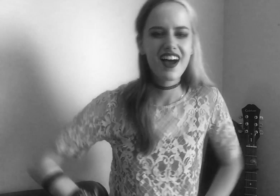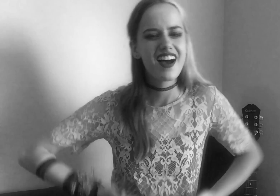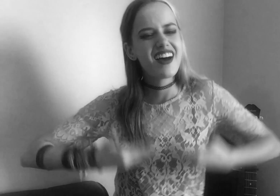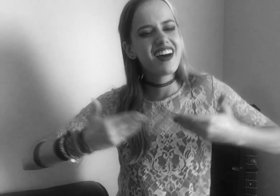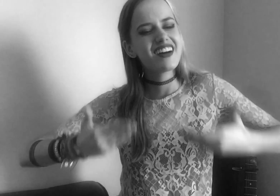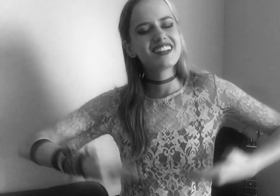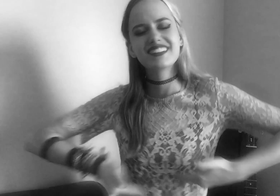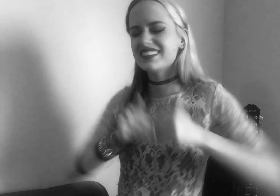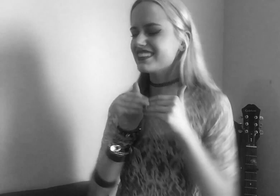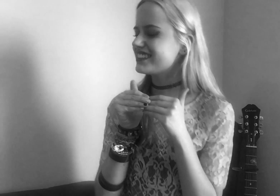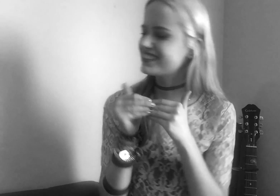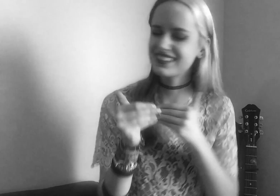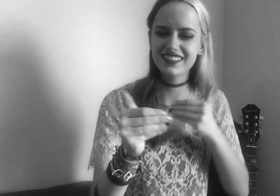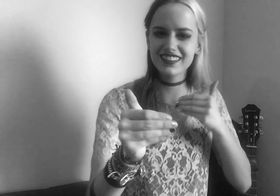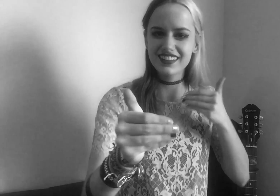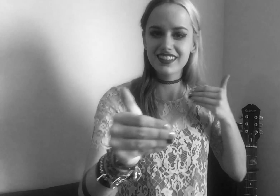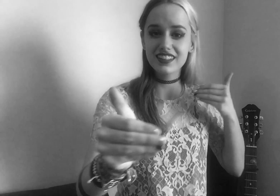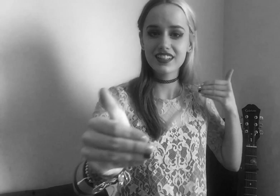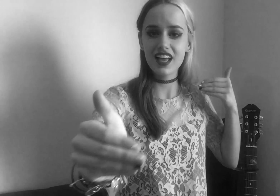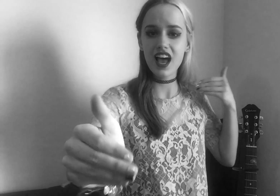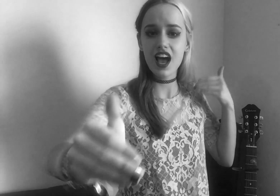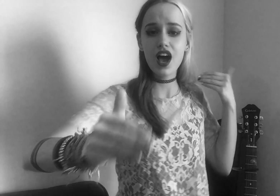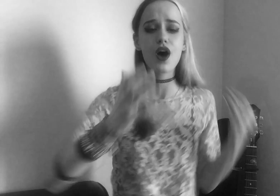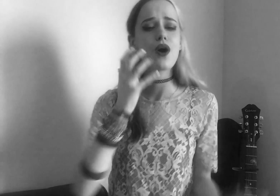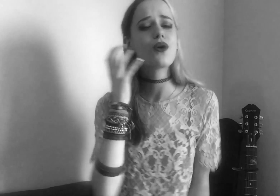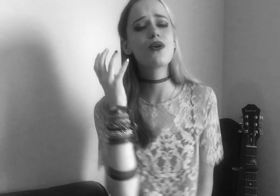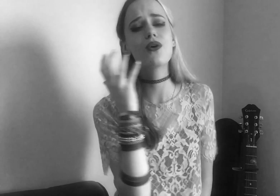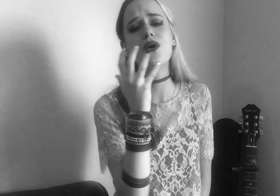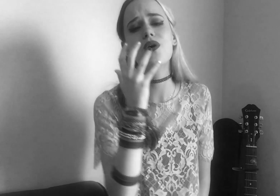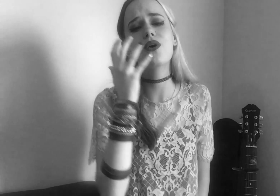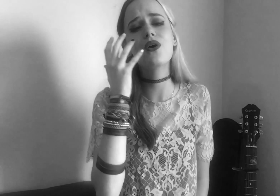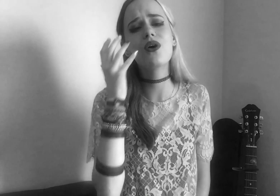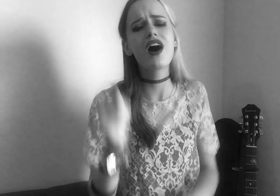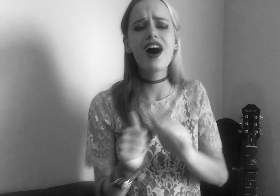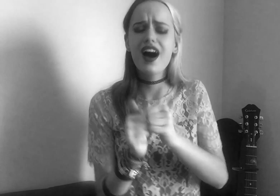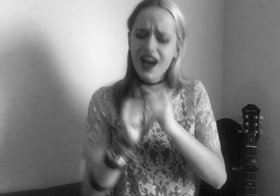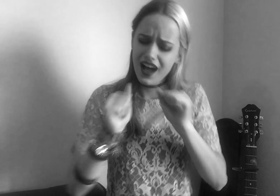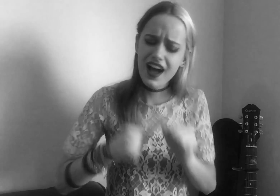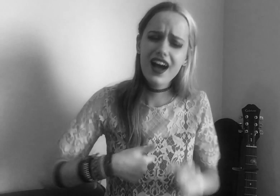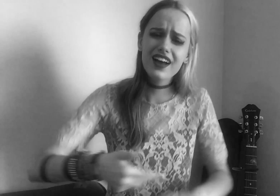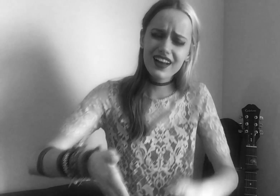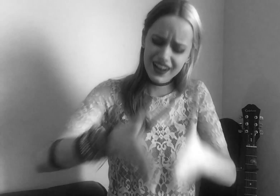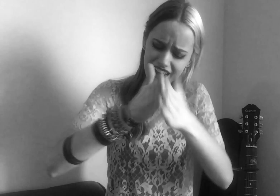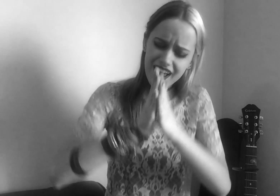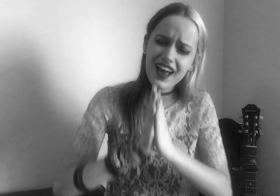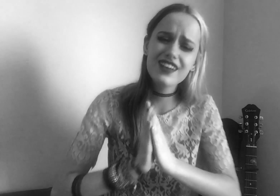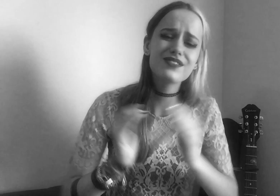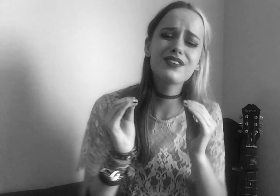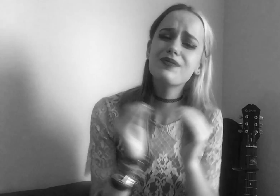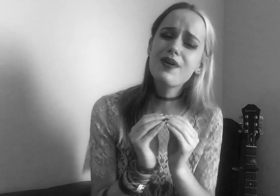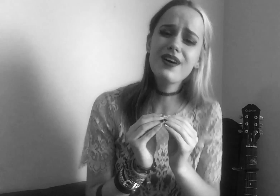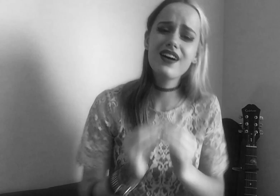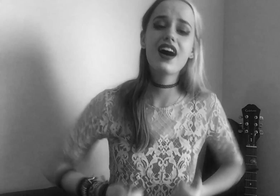Happily every after - oooooh, how could I ask for more?